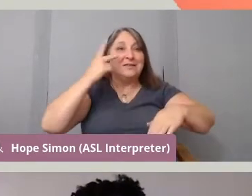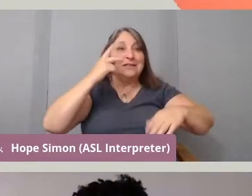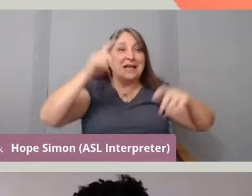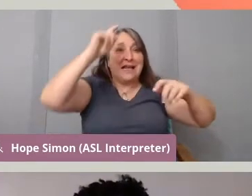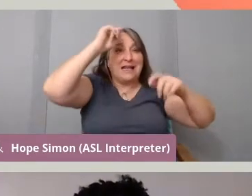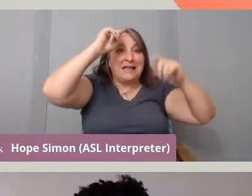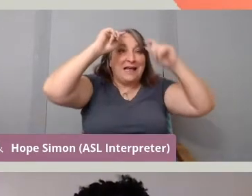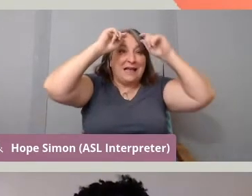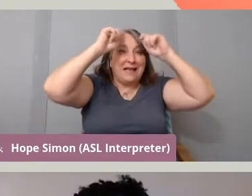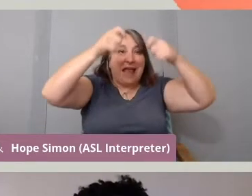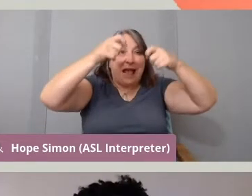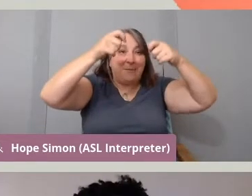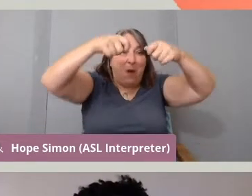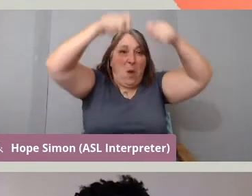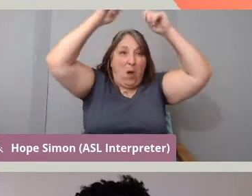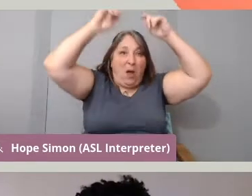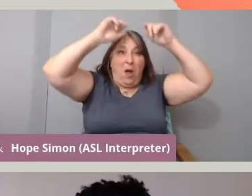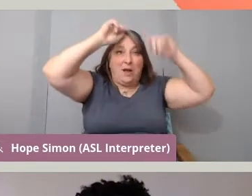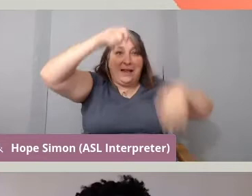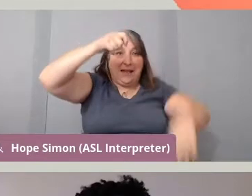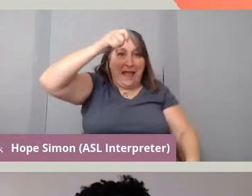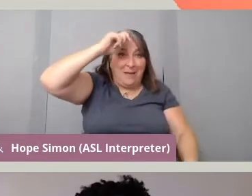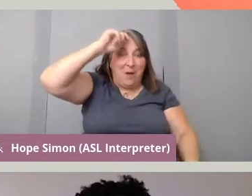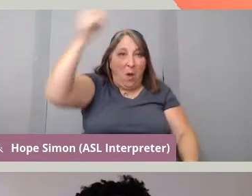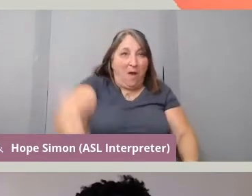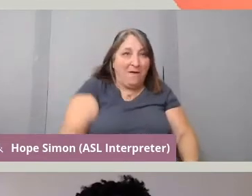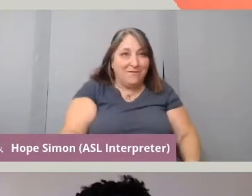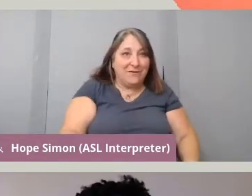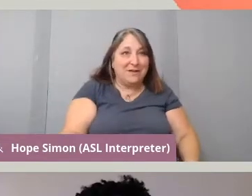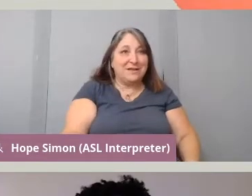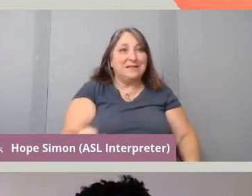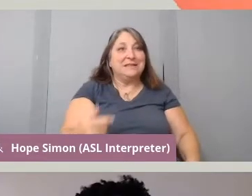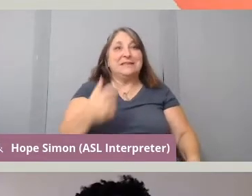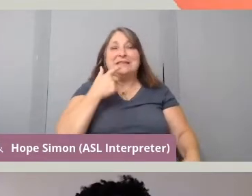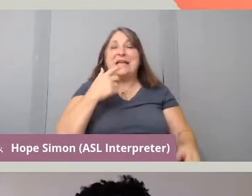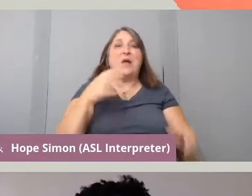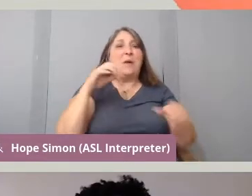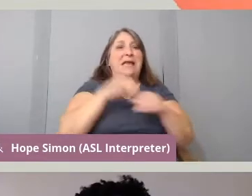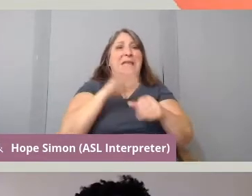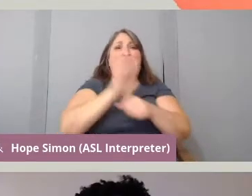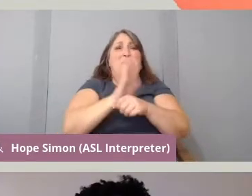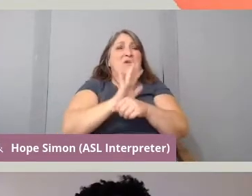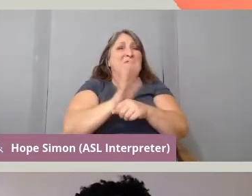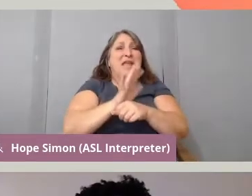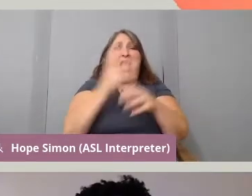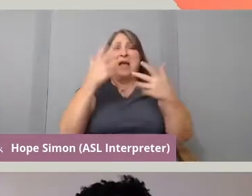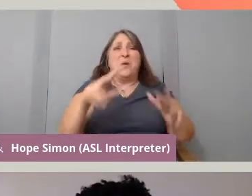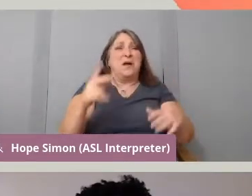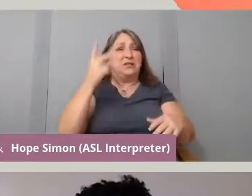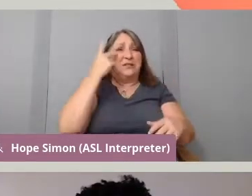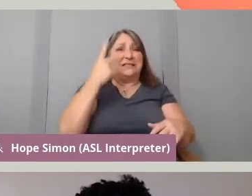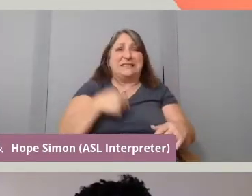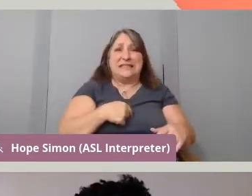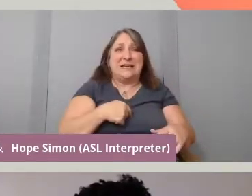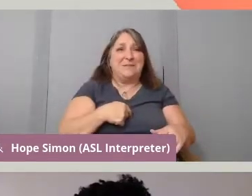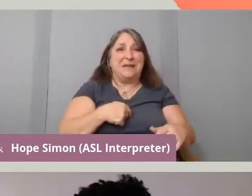Like, okay, I'm gonna be in this movie, this is how I want to be represented, I don't wanna be seen with the hoodie.